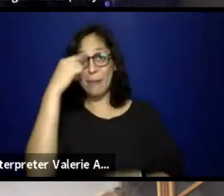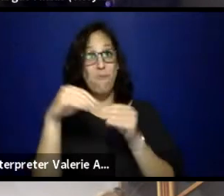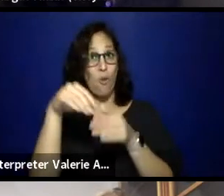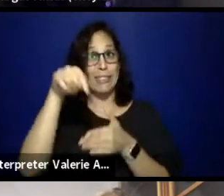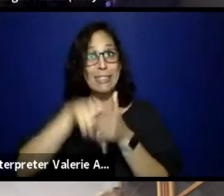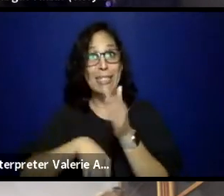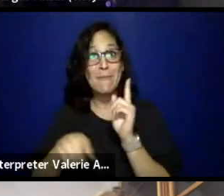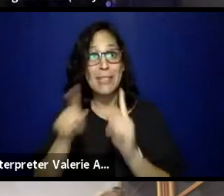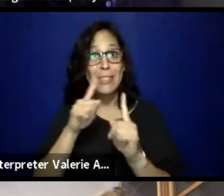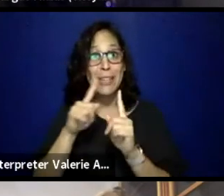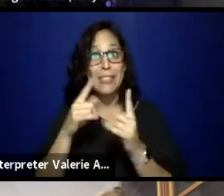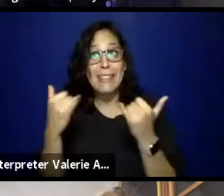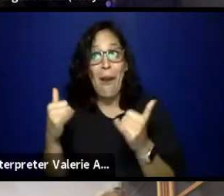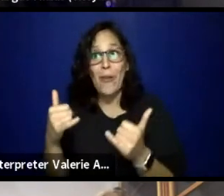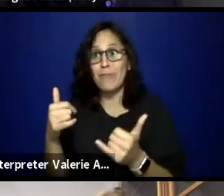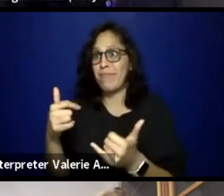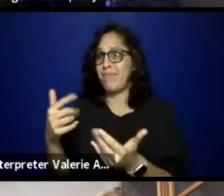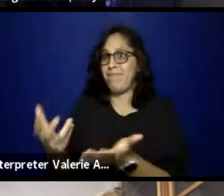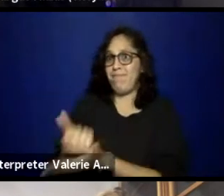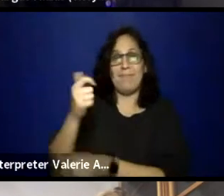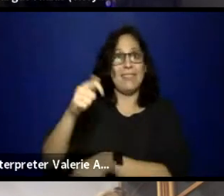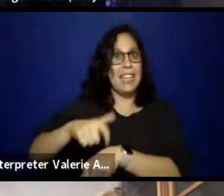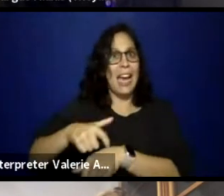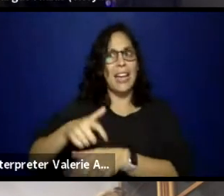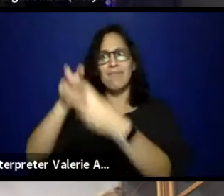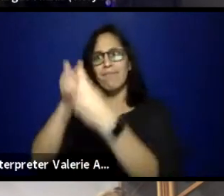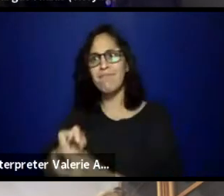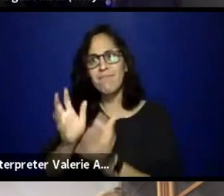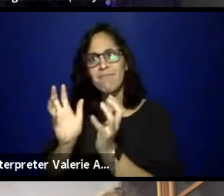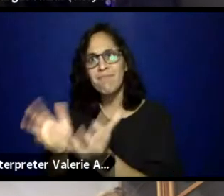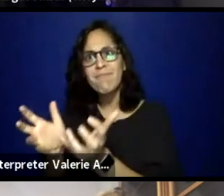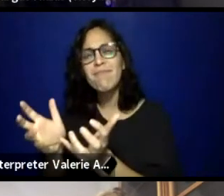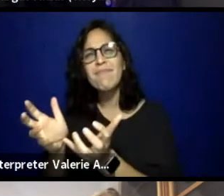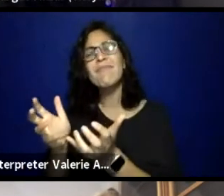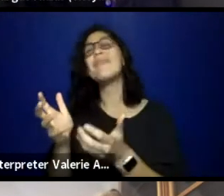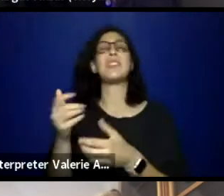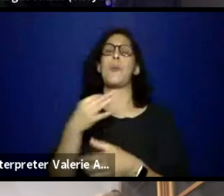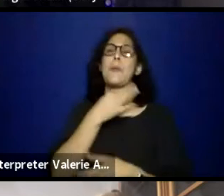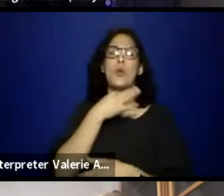When do you know when to continue the conversation and when to end the conversation